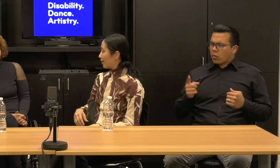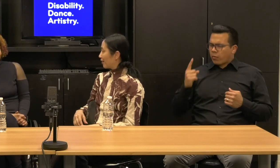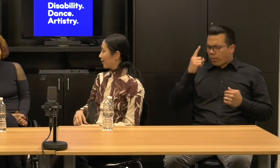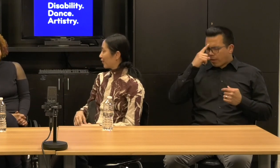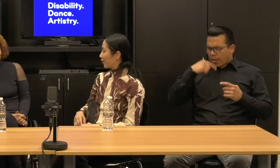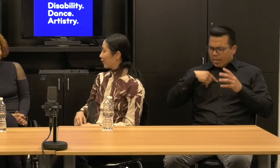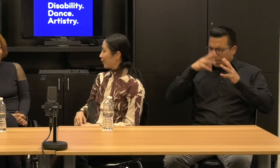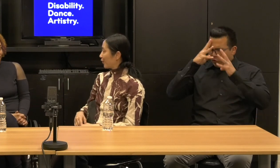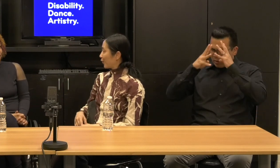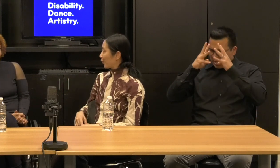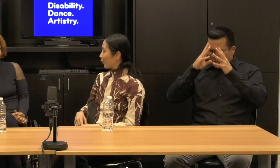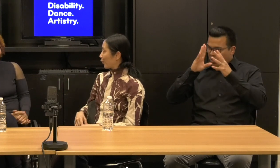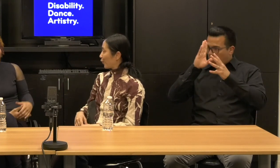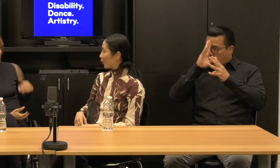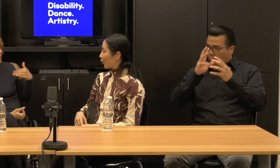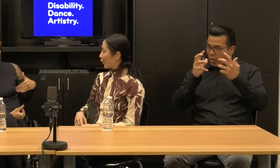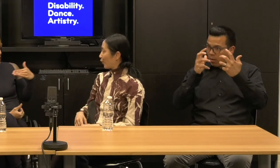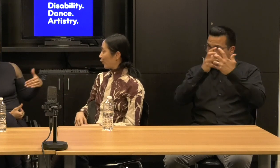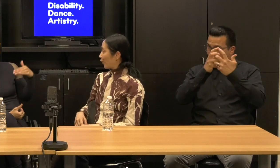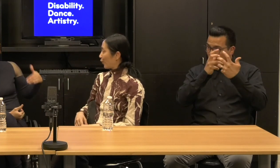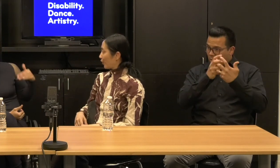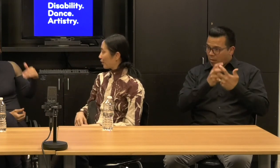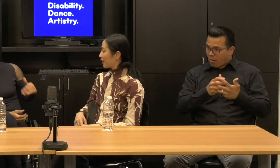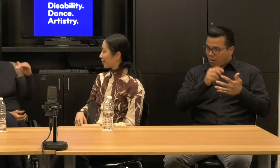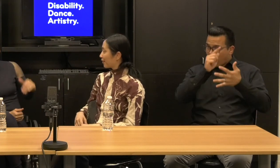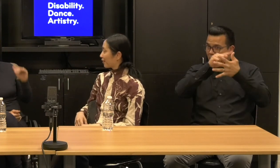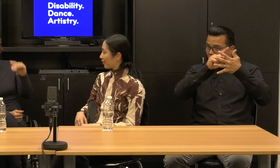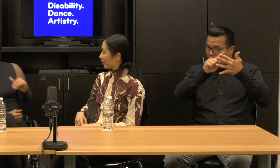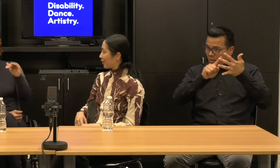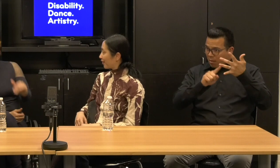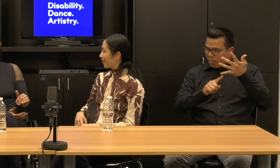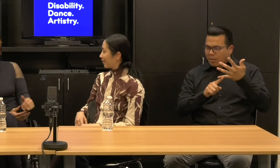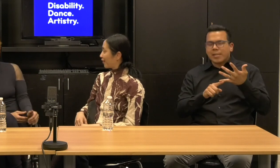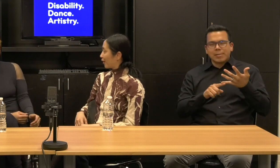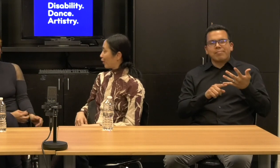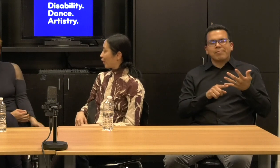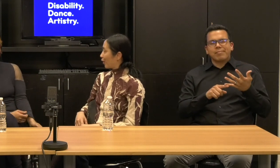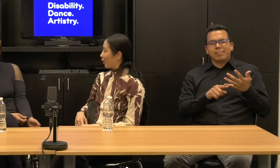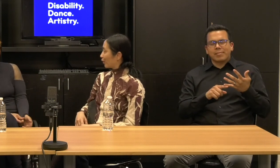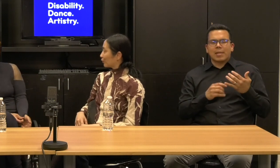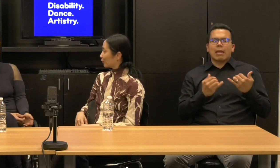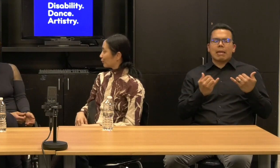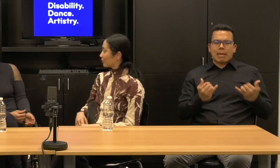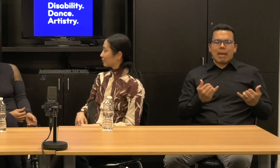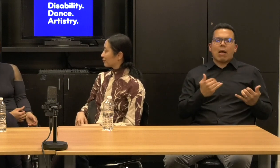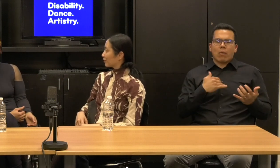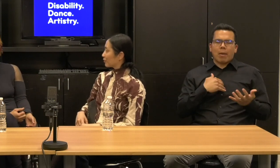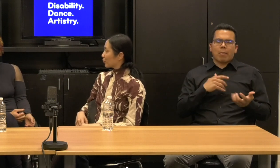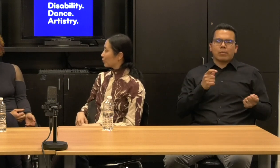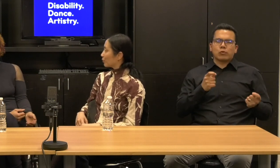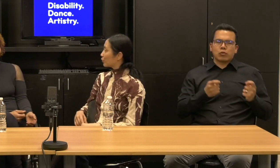Alice: I have learned to be. I'm learning. I'm learning to be that way. Yeah. Janet: Yeah.